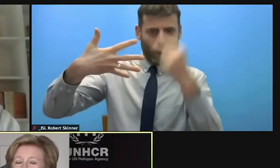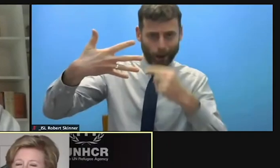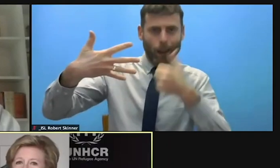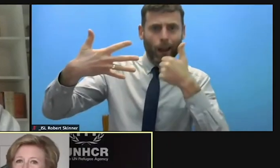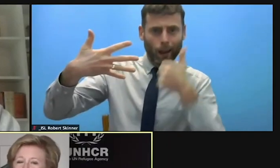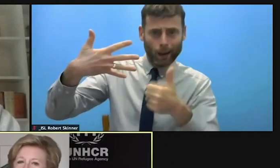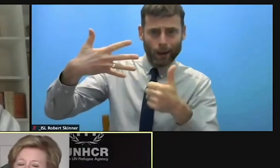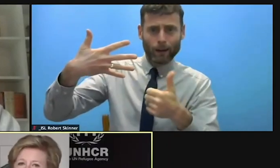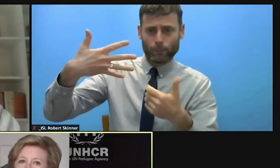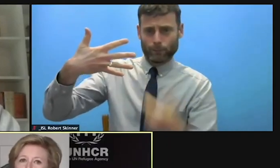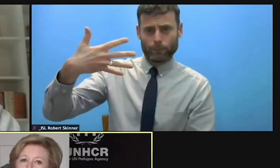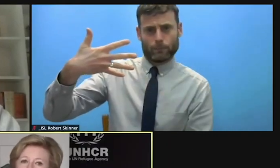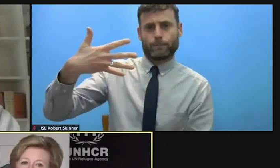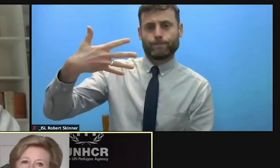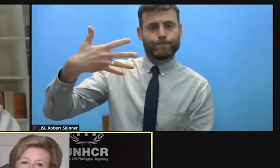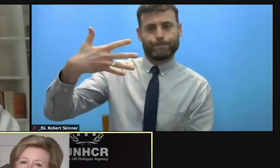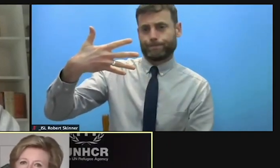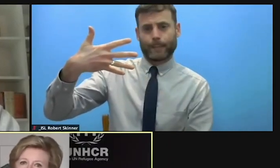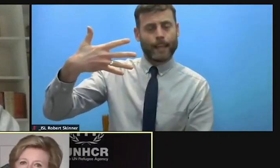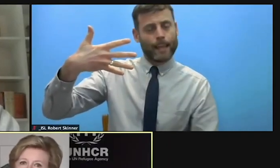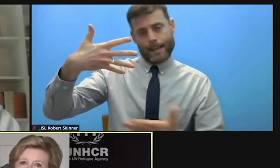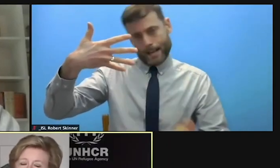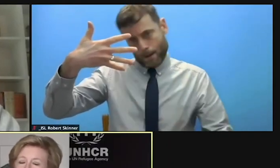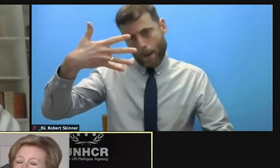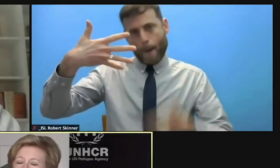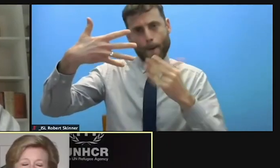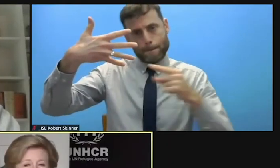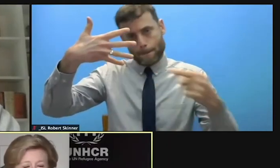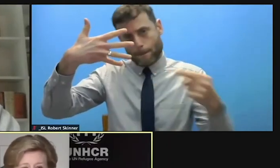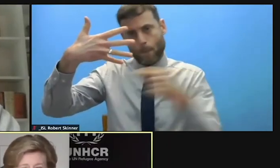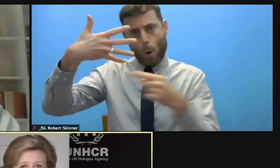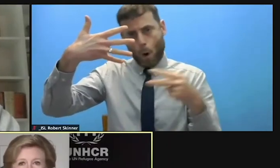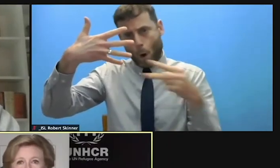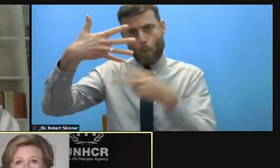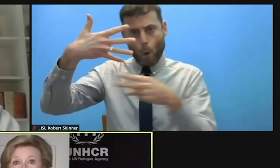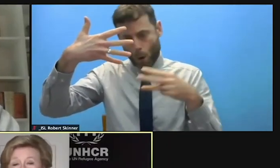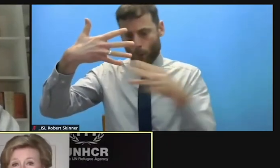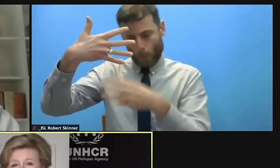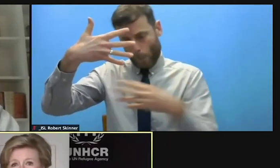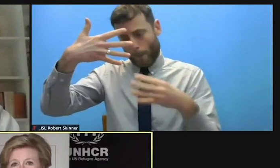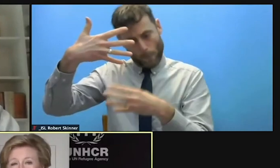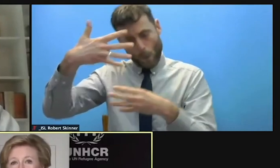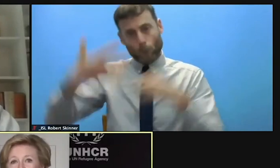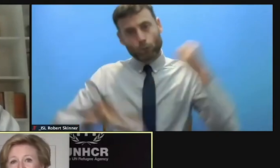actually funding most of the humanitarian work. That is the challenge to broaden the base and to